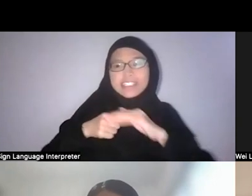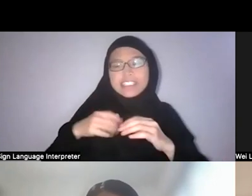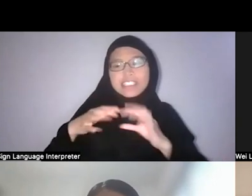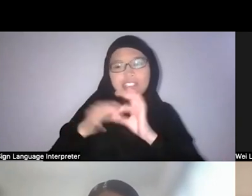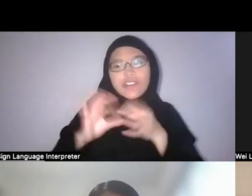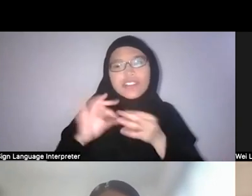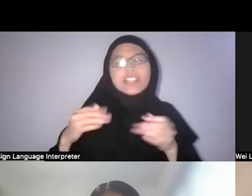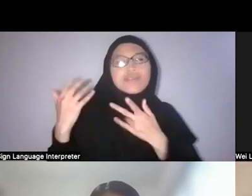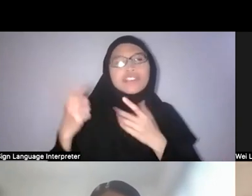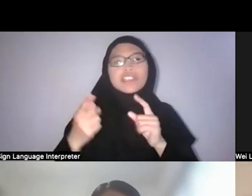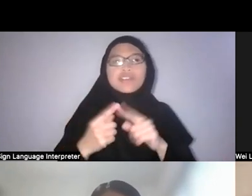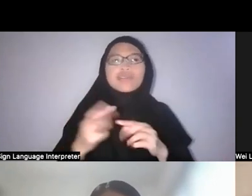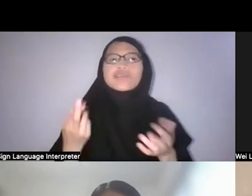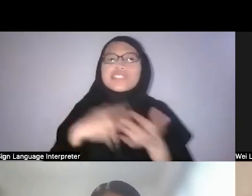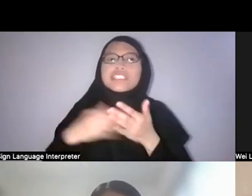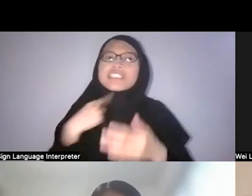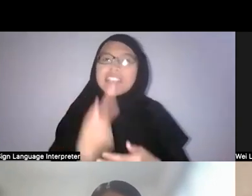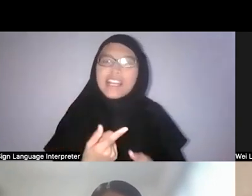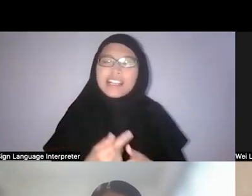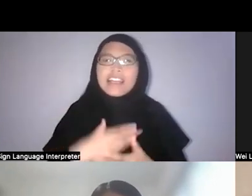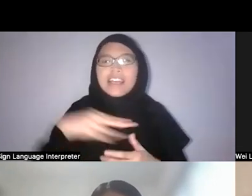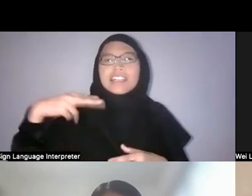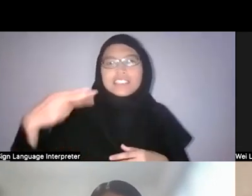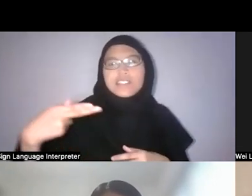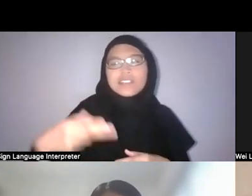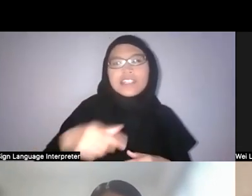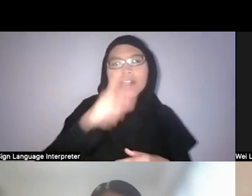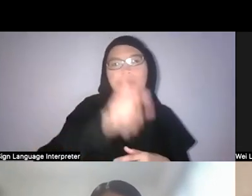historical figures whose contributions I think would need to be re-examined.